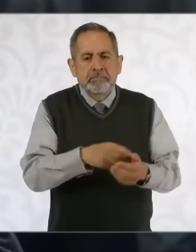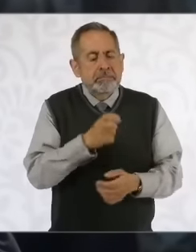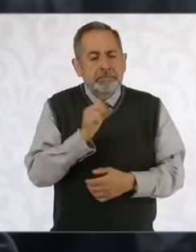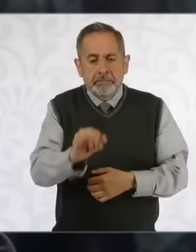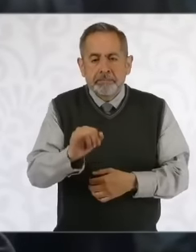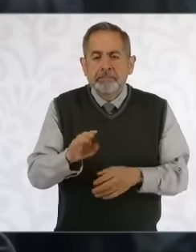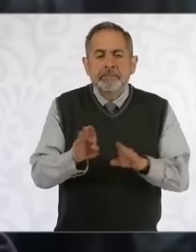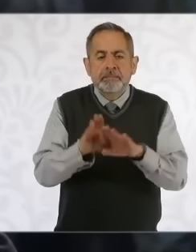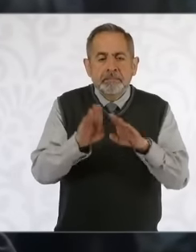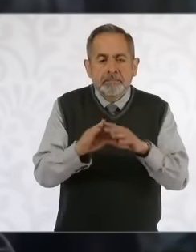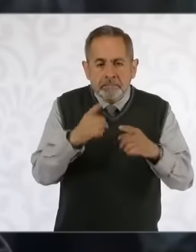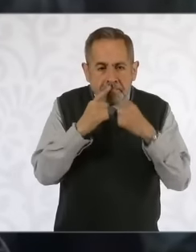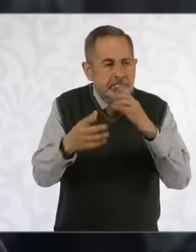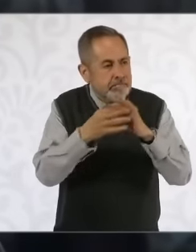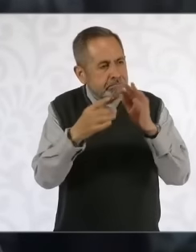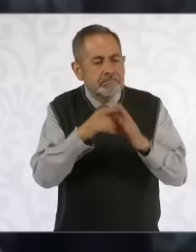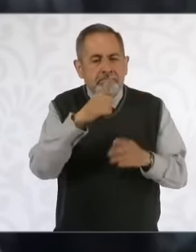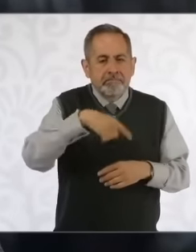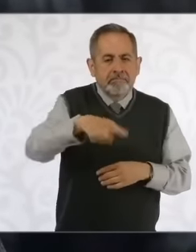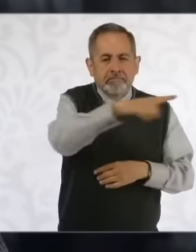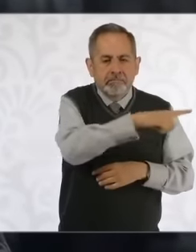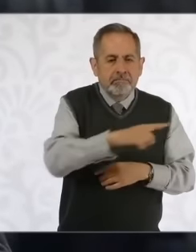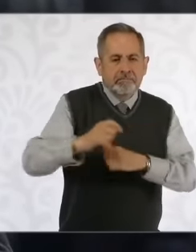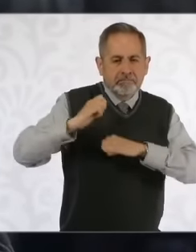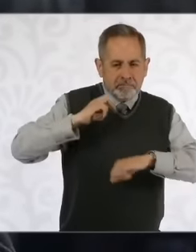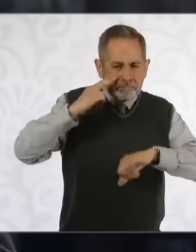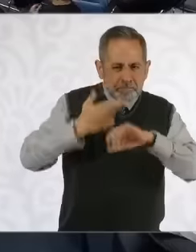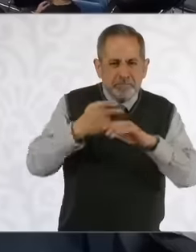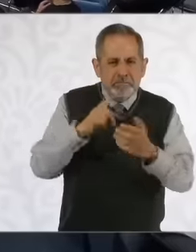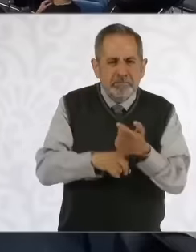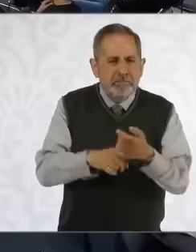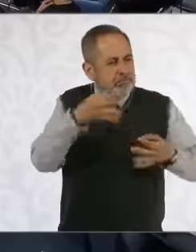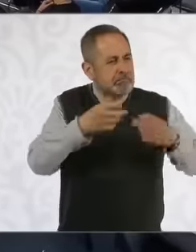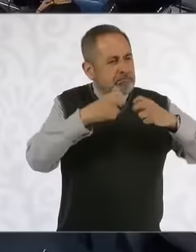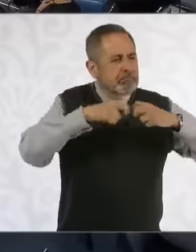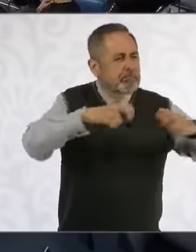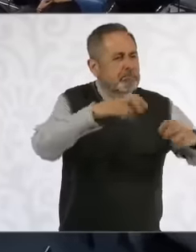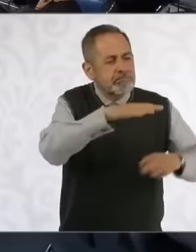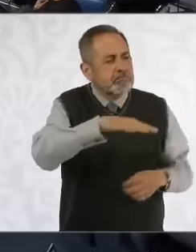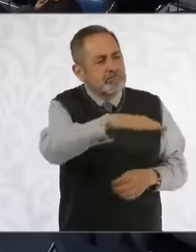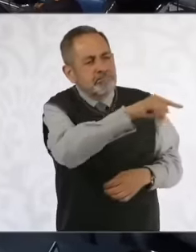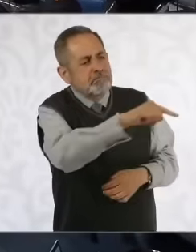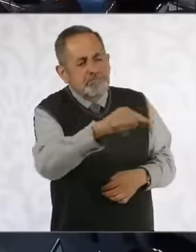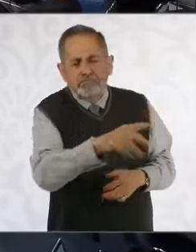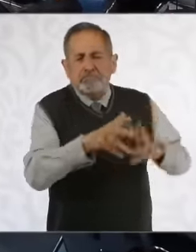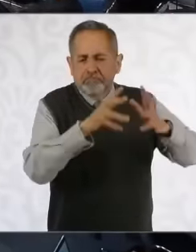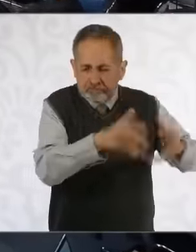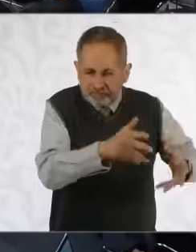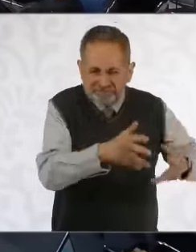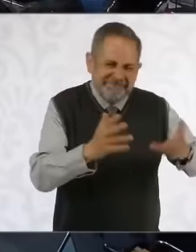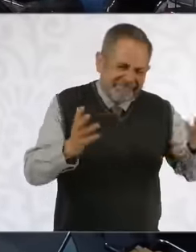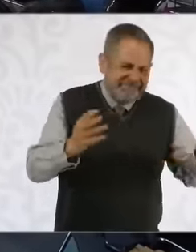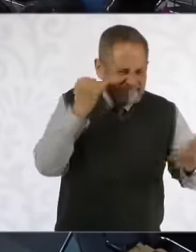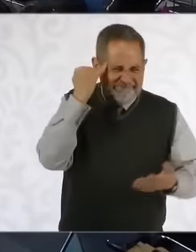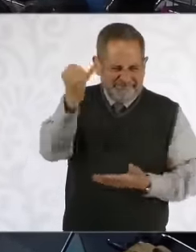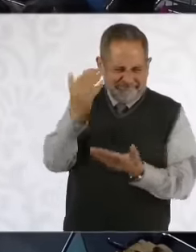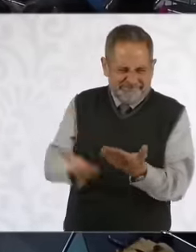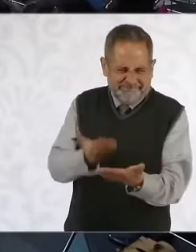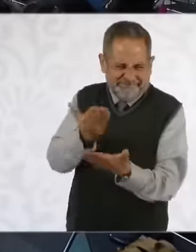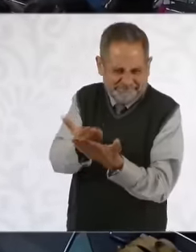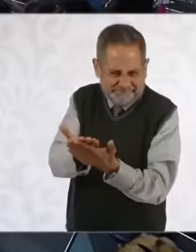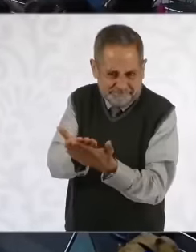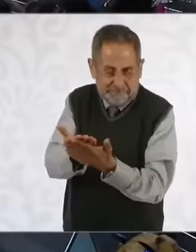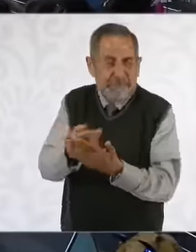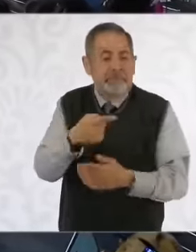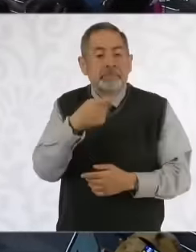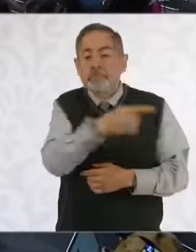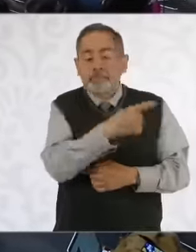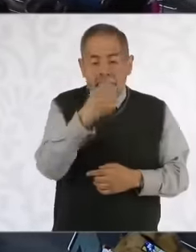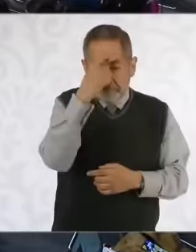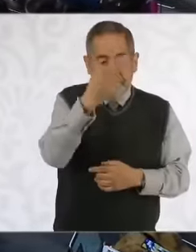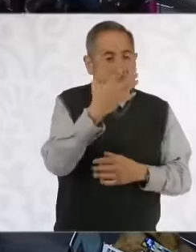the election of and of the disciplinary court, but these modifications are made by the minister or